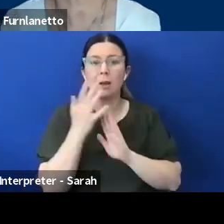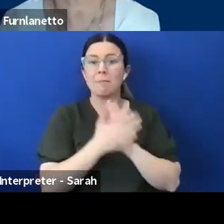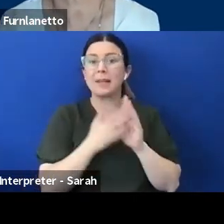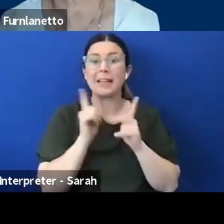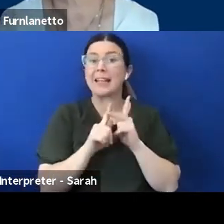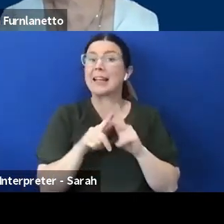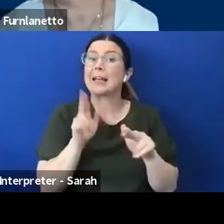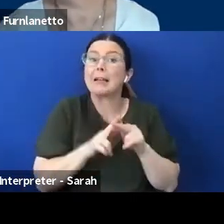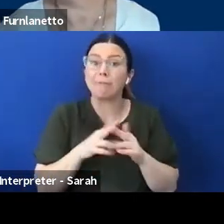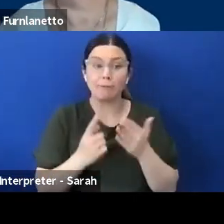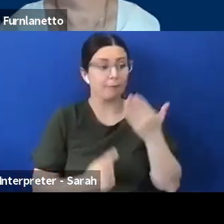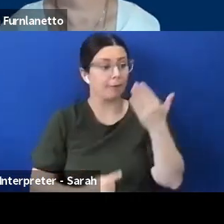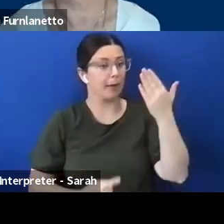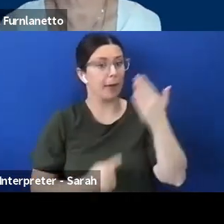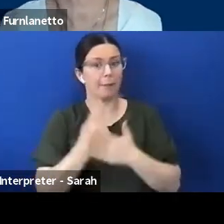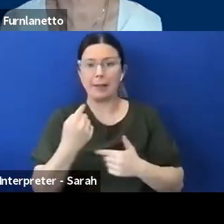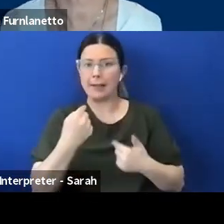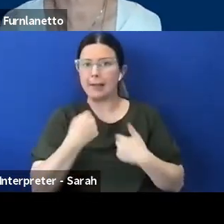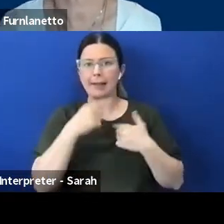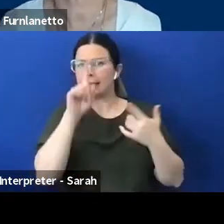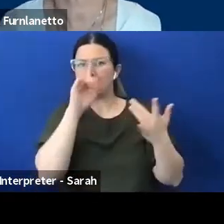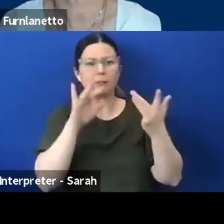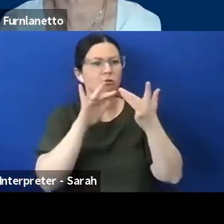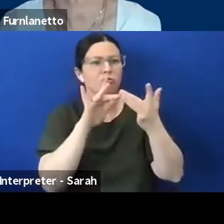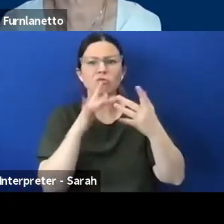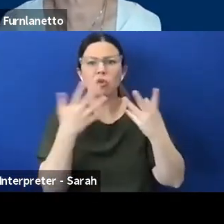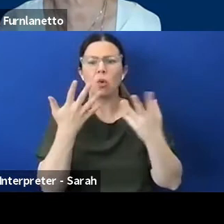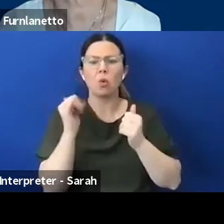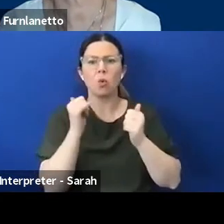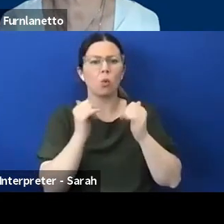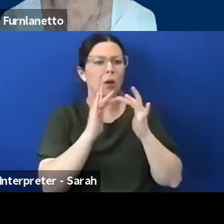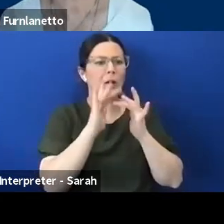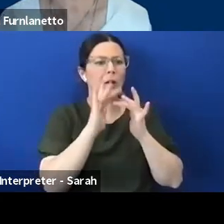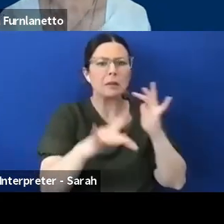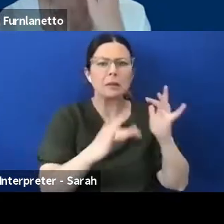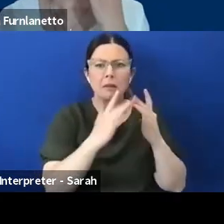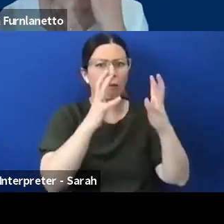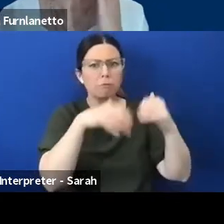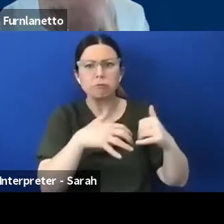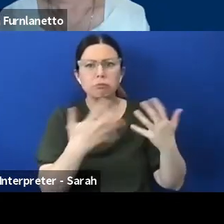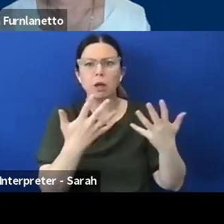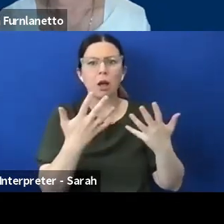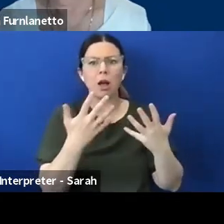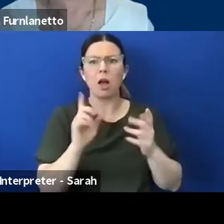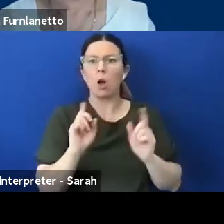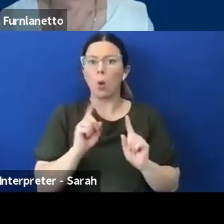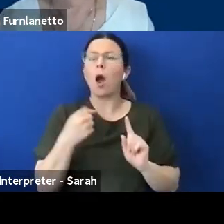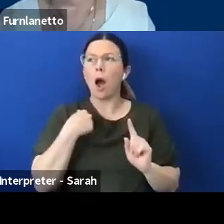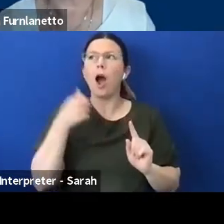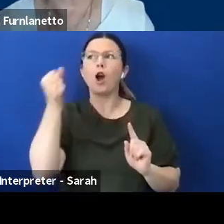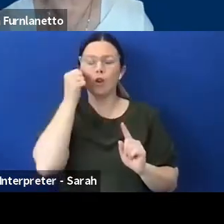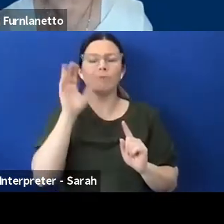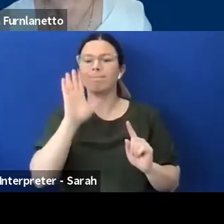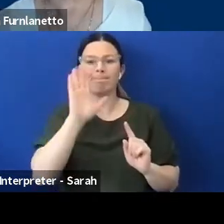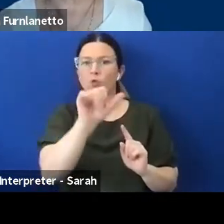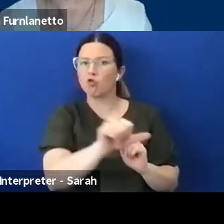does happen, you know, your phone, your internet, what are your options? What knowledge do you have before